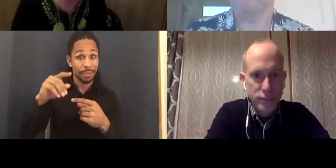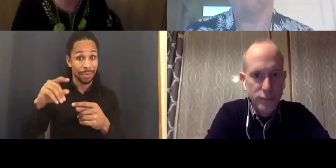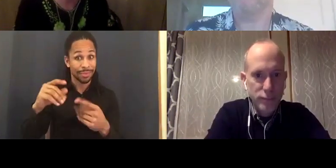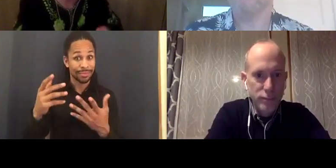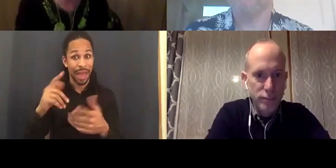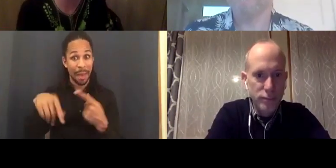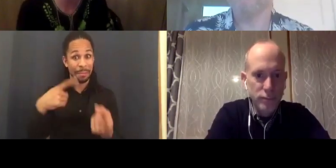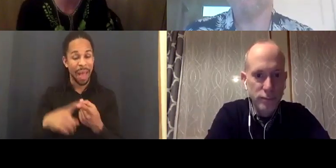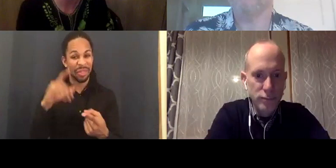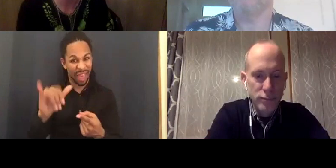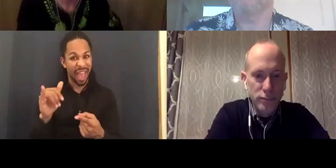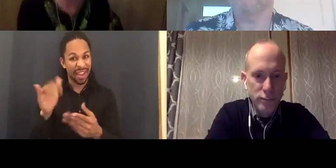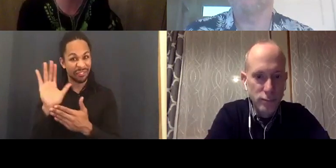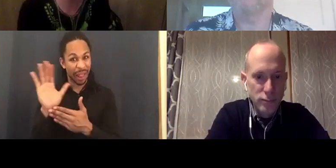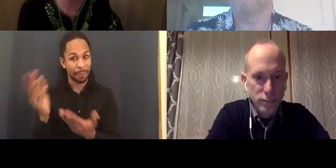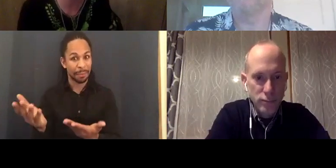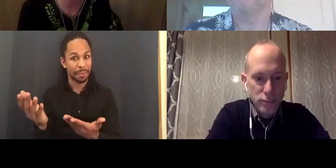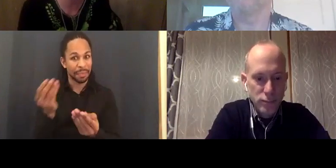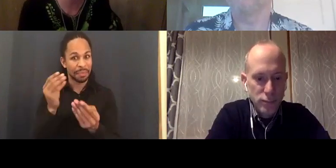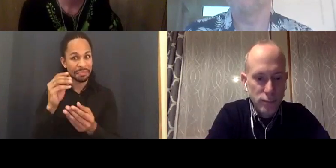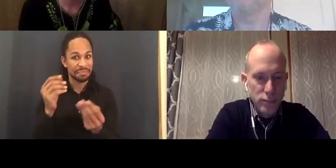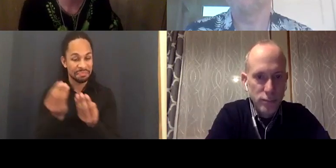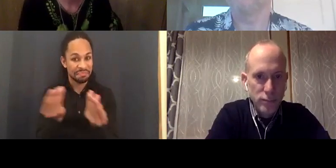know. Breaks it open, has discussion, makes